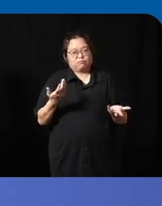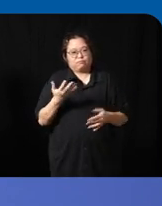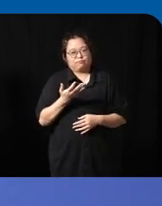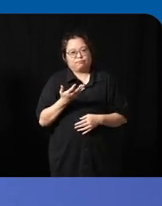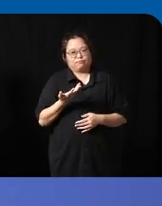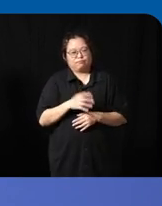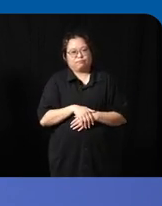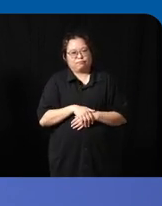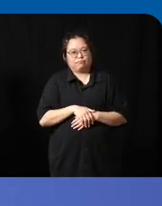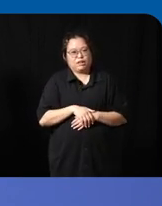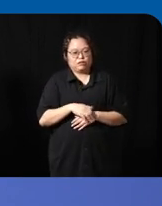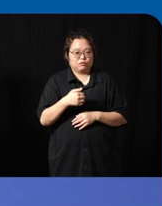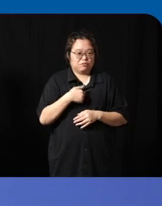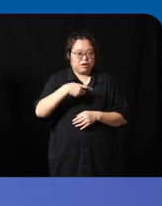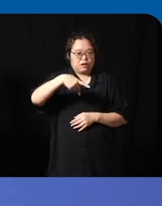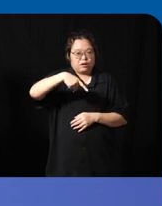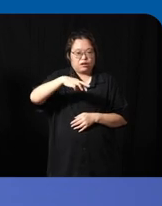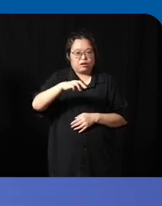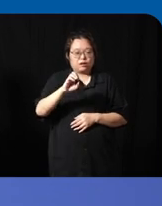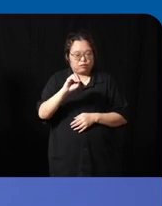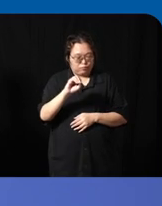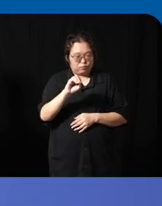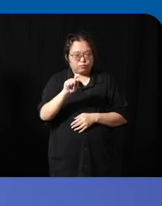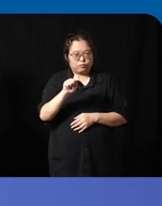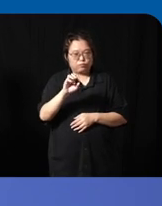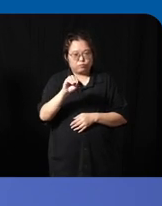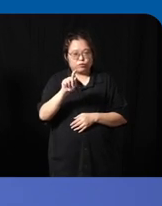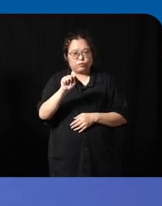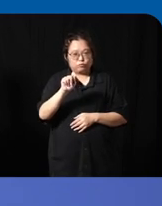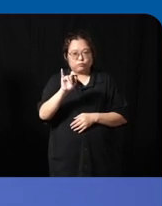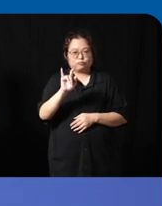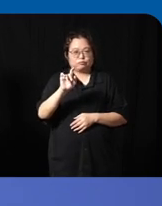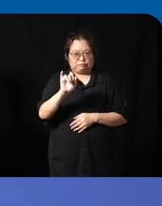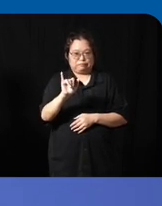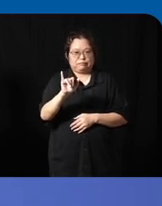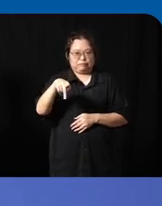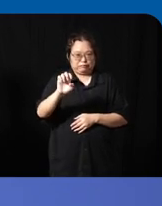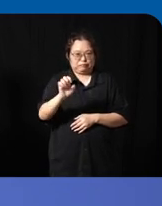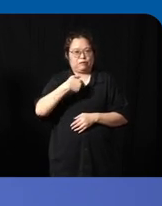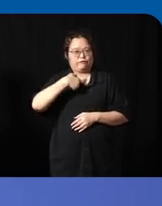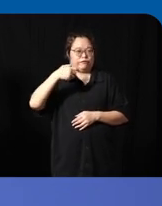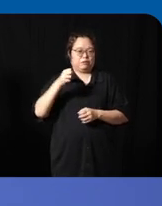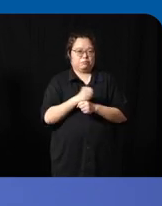good enough prototype so I totally get it but um this is precisely what I mean by being tickled by